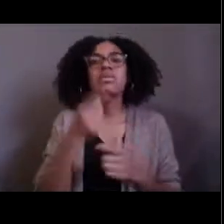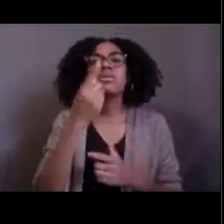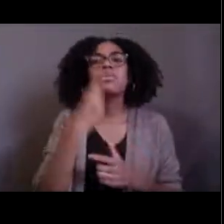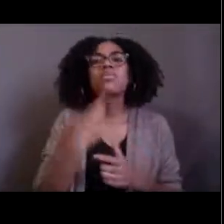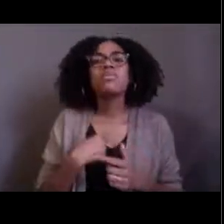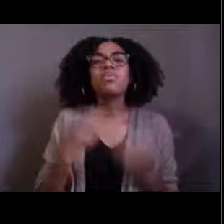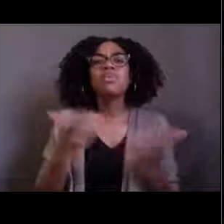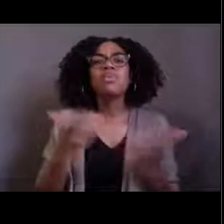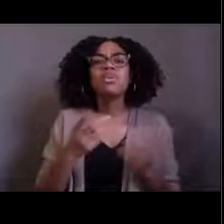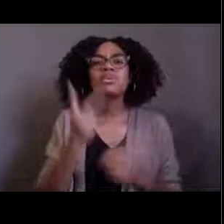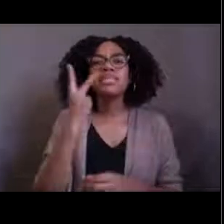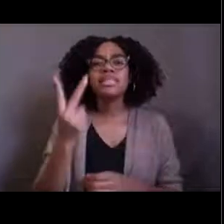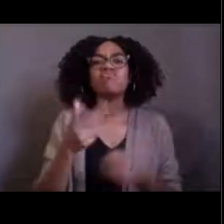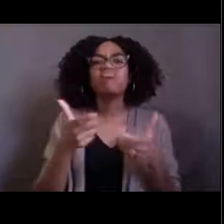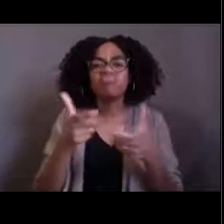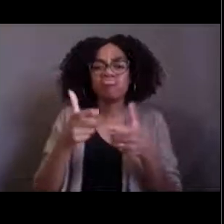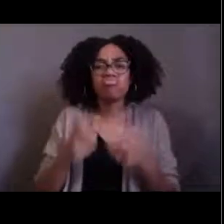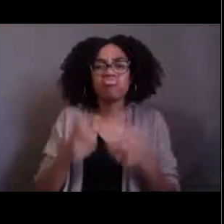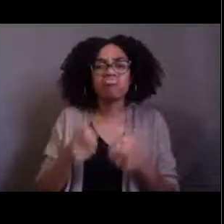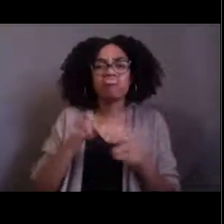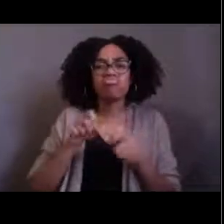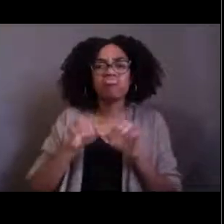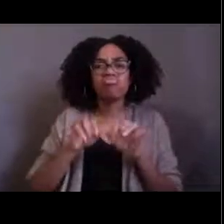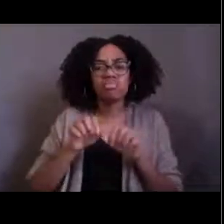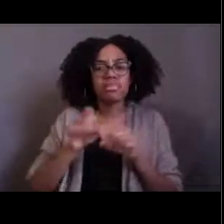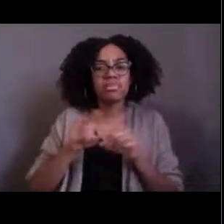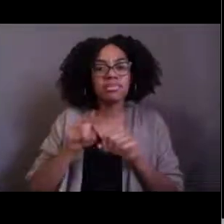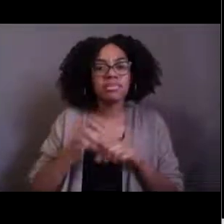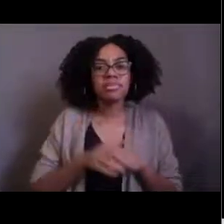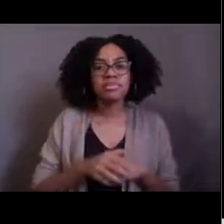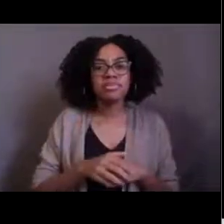So Paswell said that it looked like that was smoke.